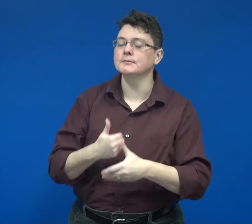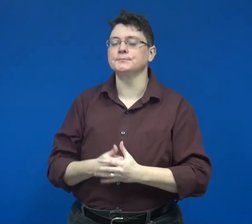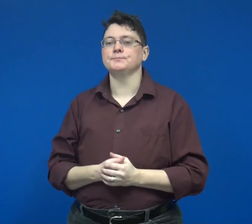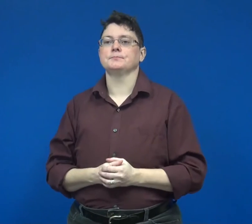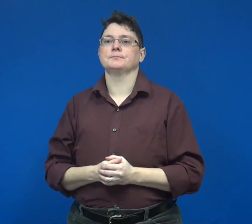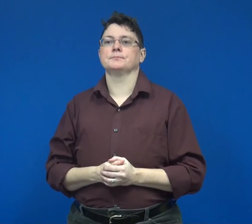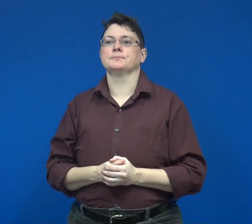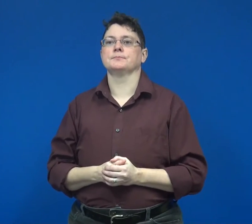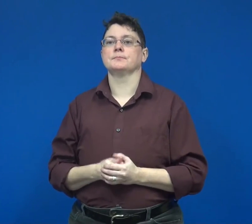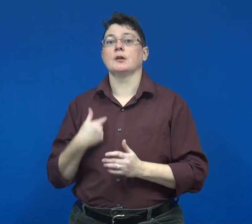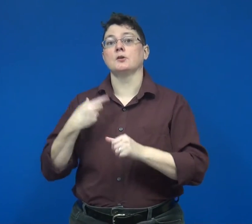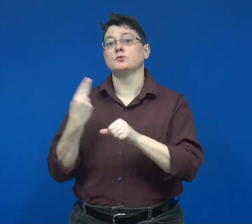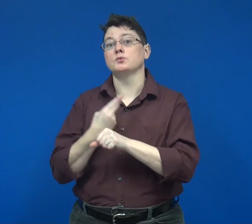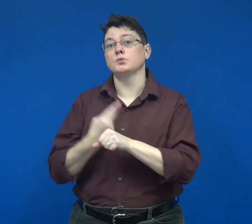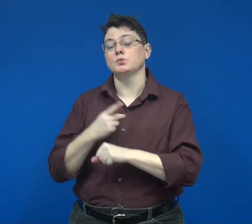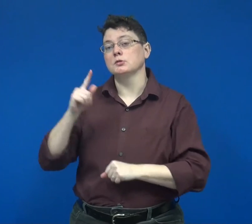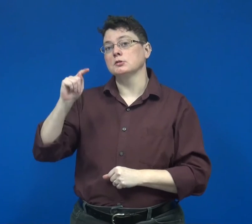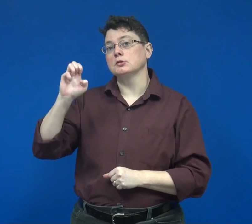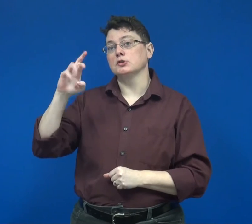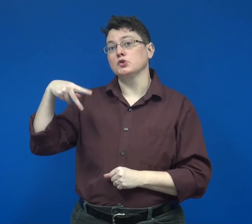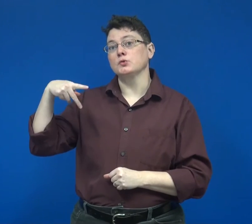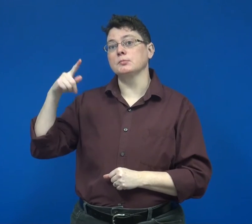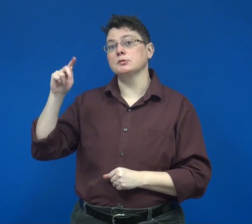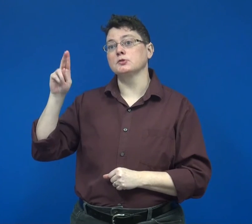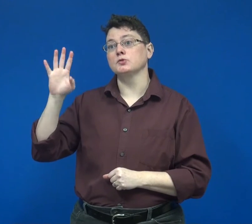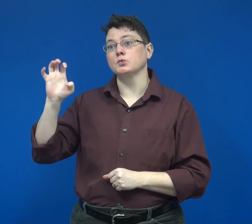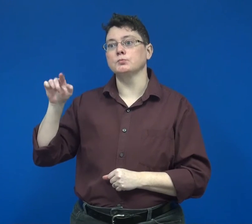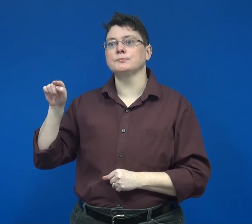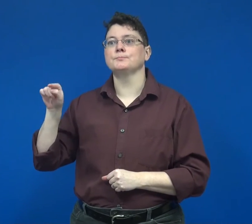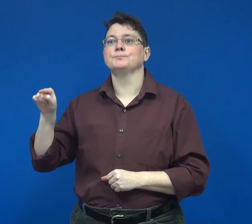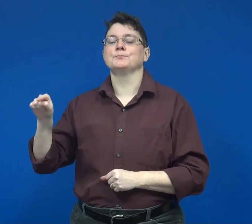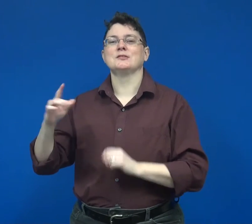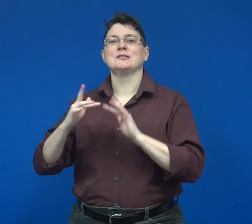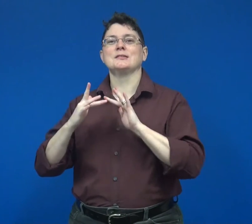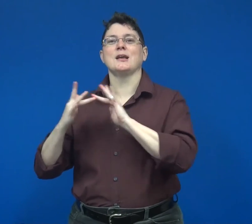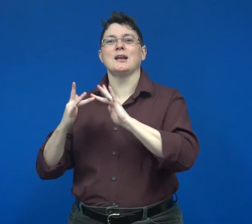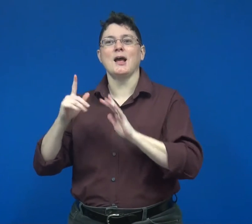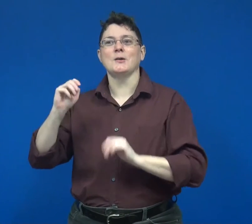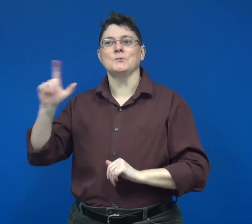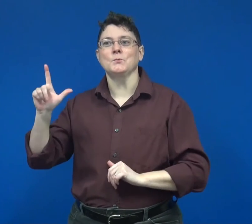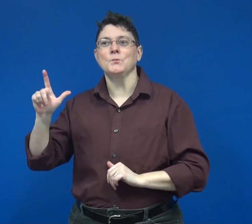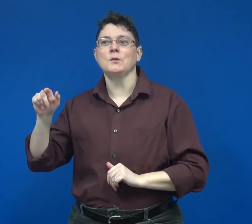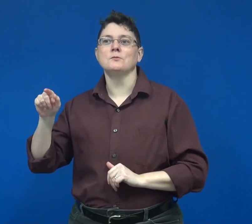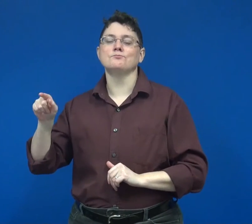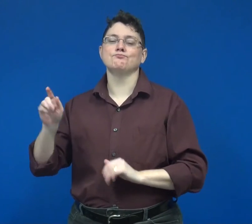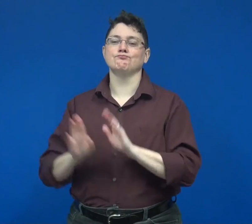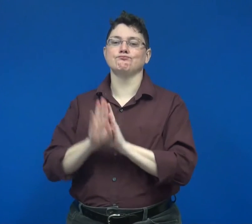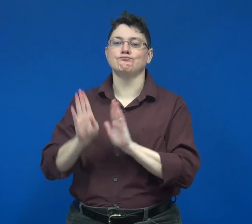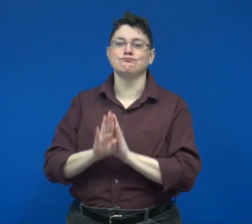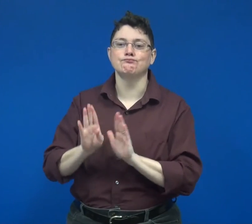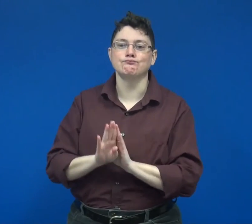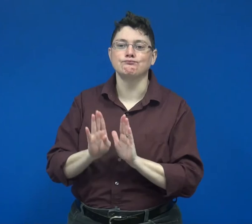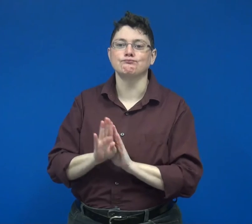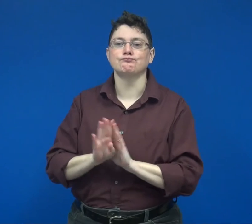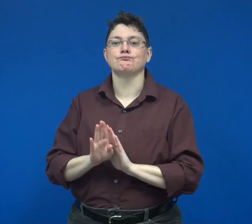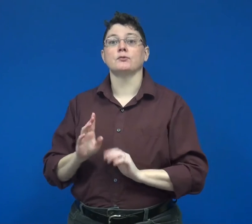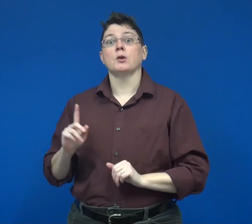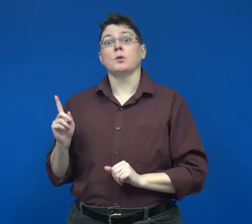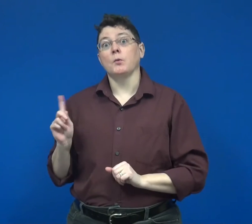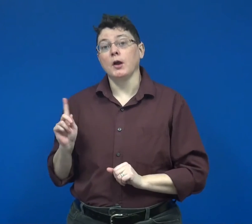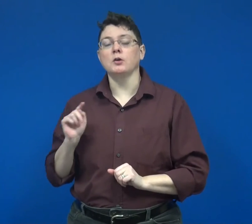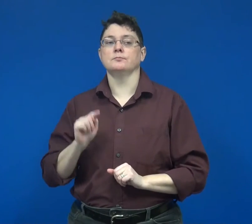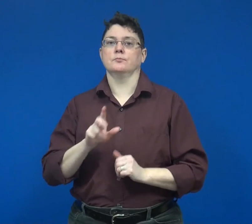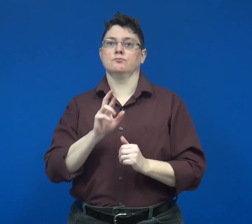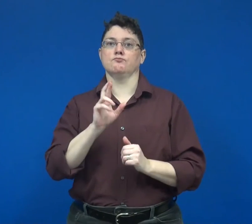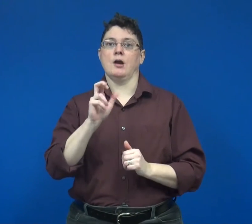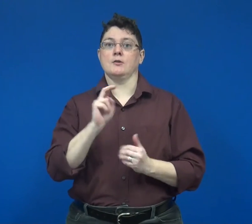I used TerpTube, an online tool developed by Ryerson University